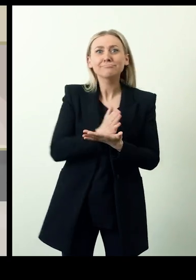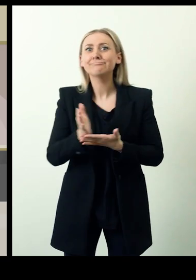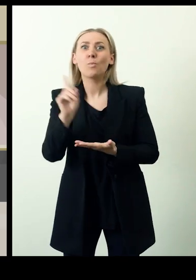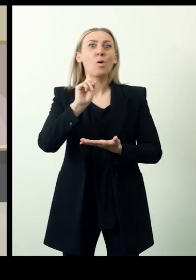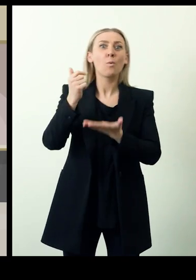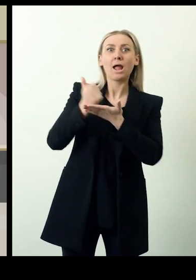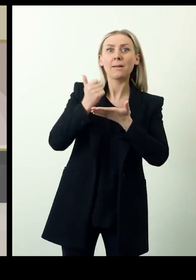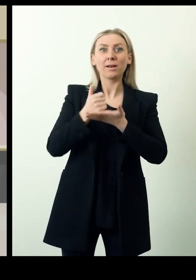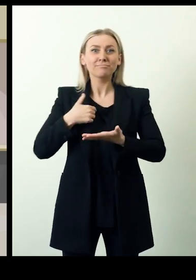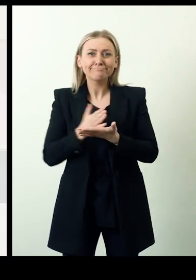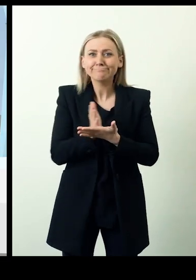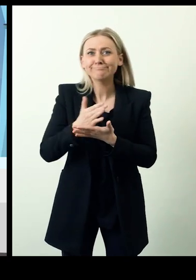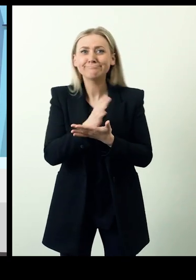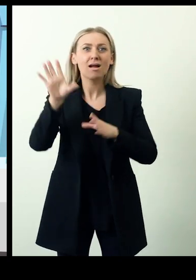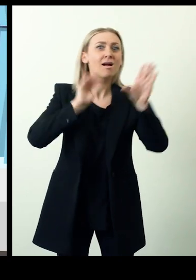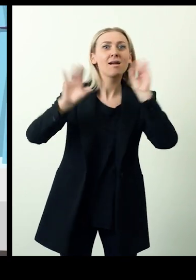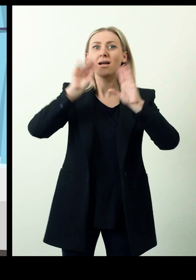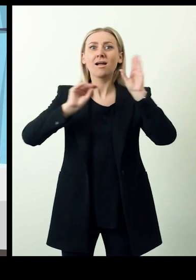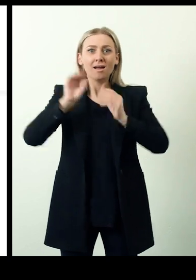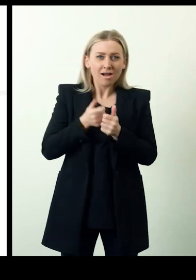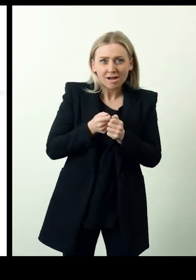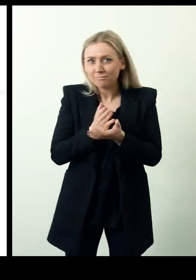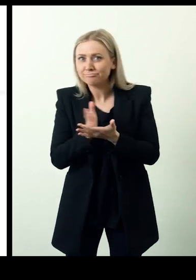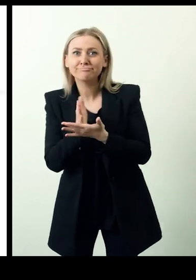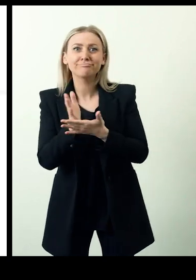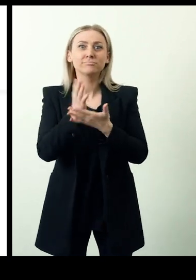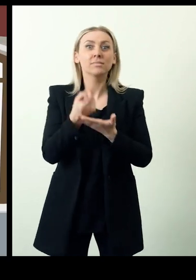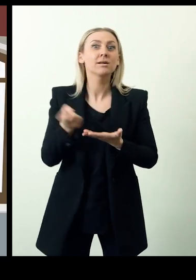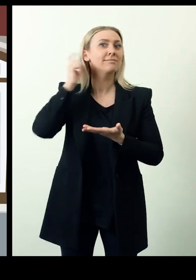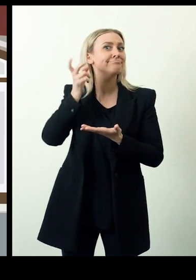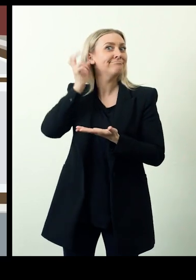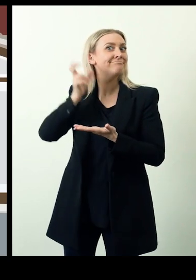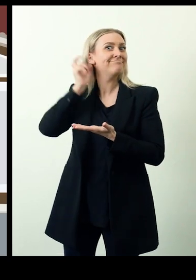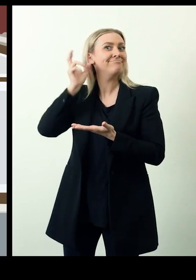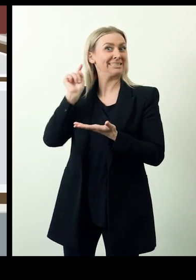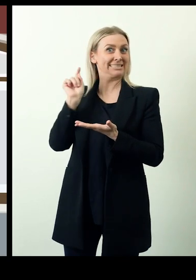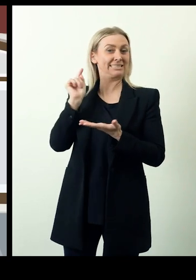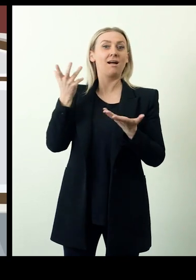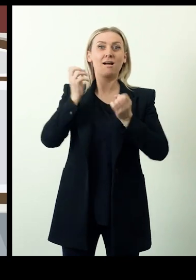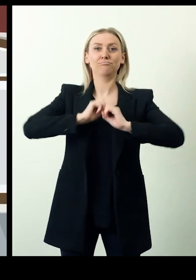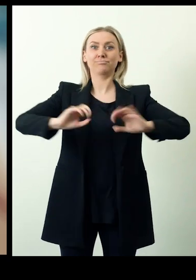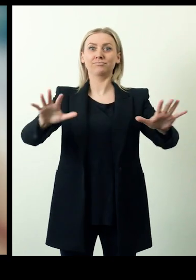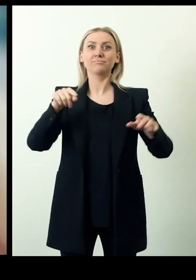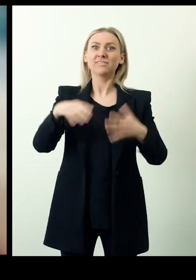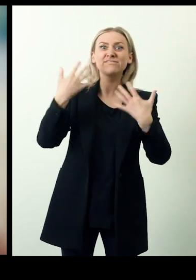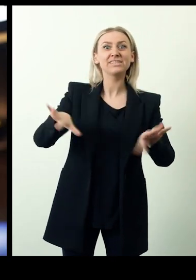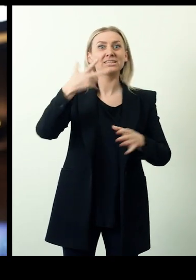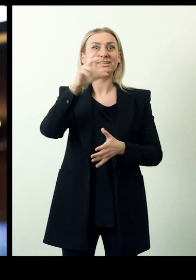Users receive live updated information directly into their earphones. By 2022, right here had more than 30,000 customers